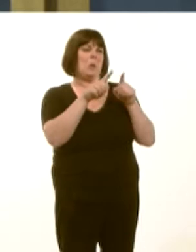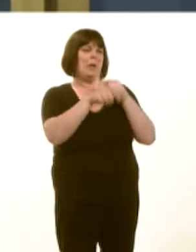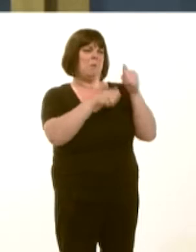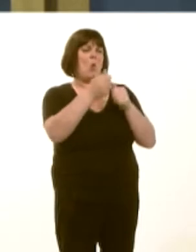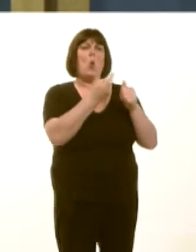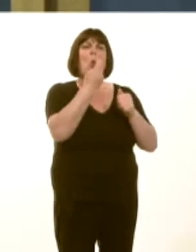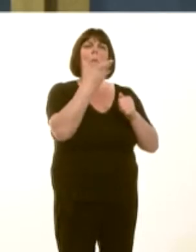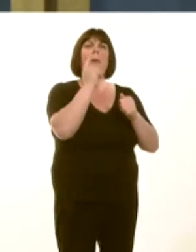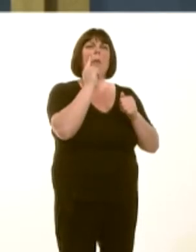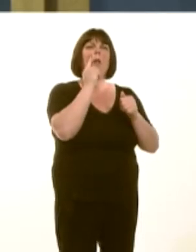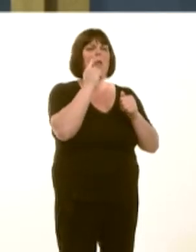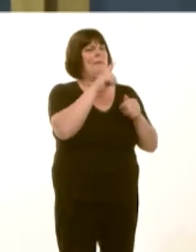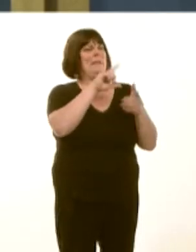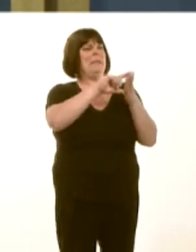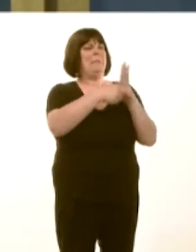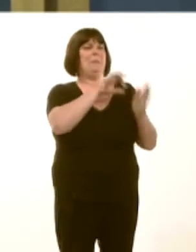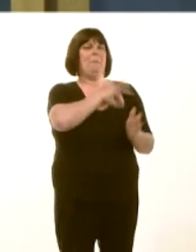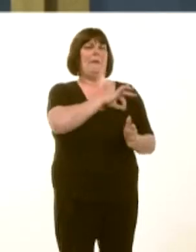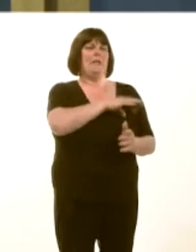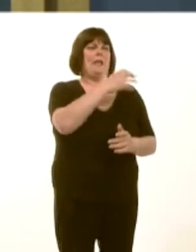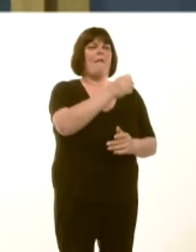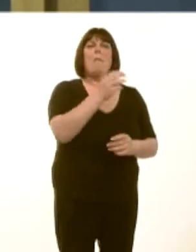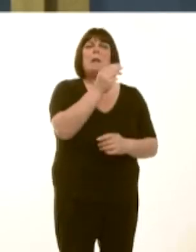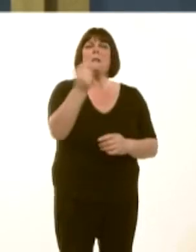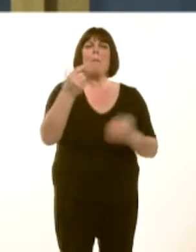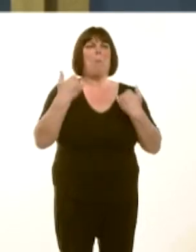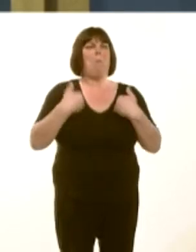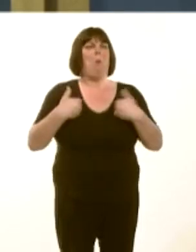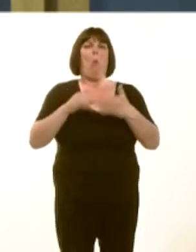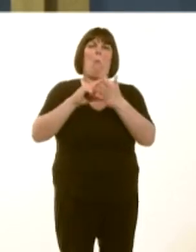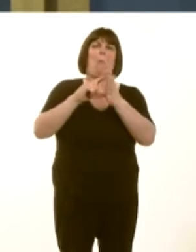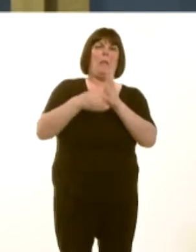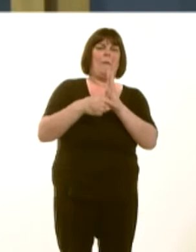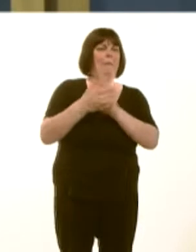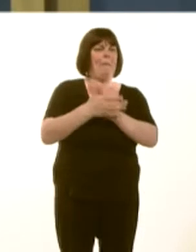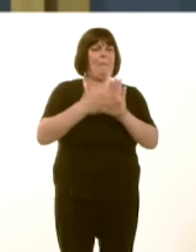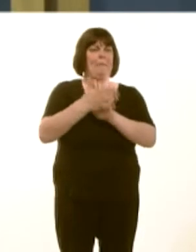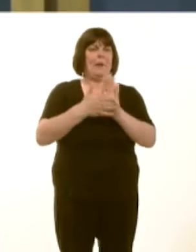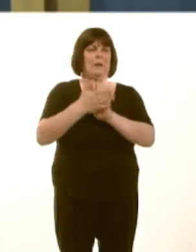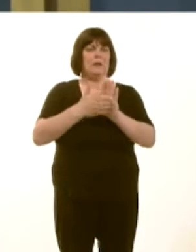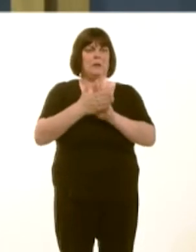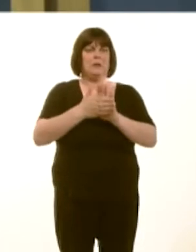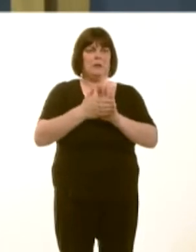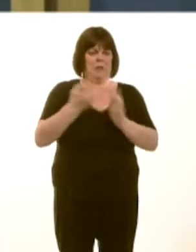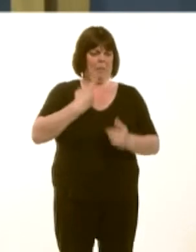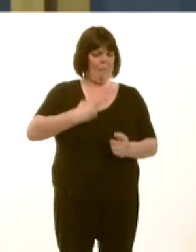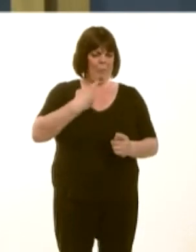disability benefits. Some medical conditions manifest themselves in such a way that the sufferer may not even